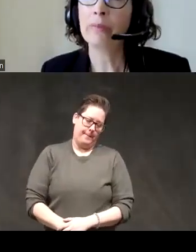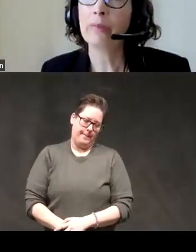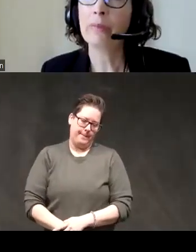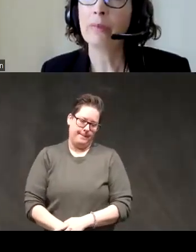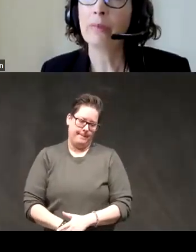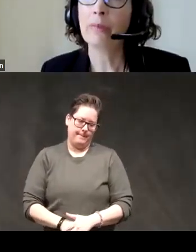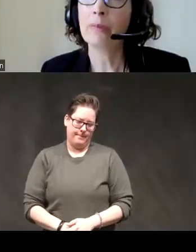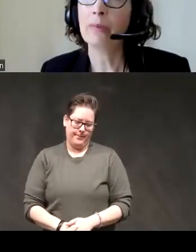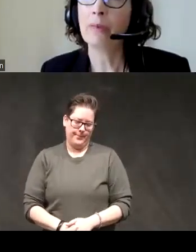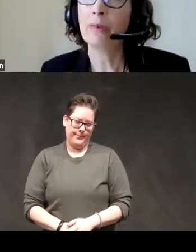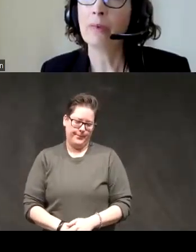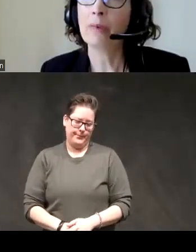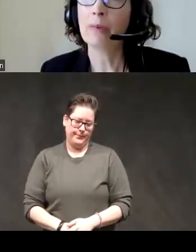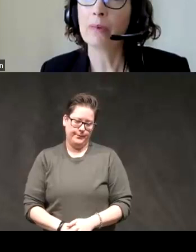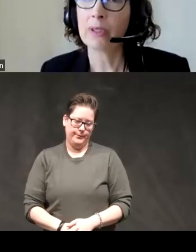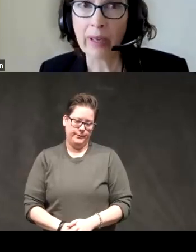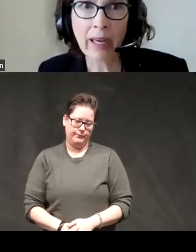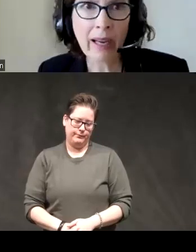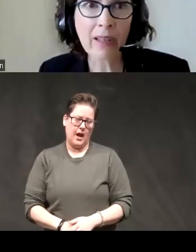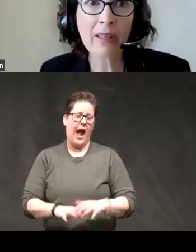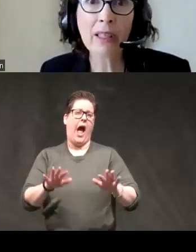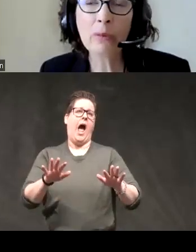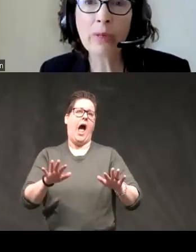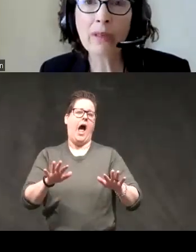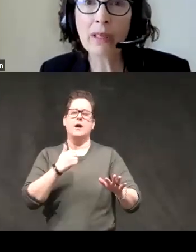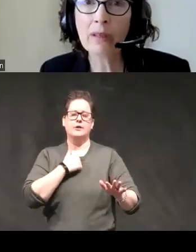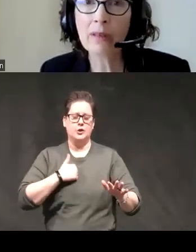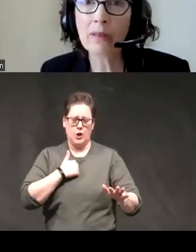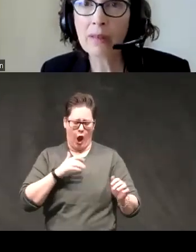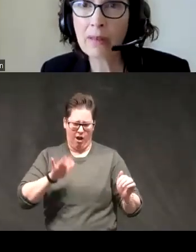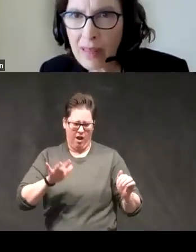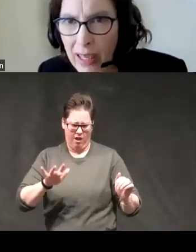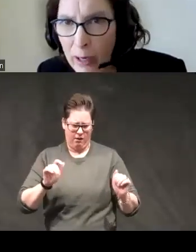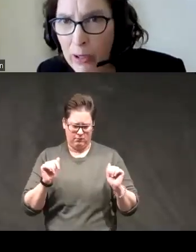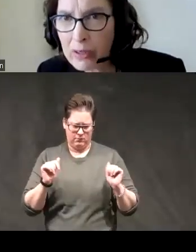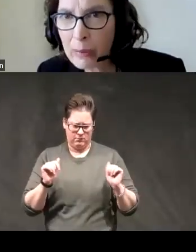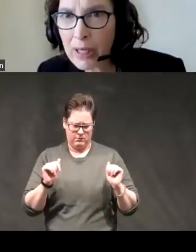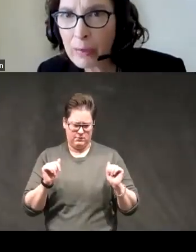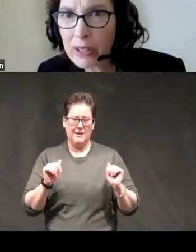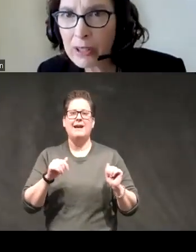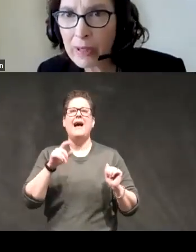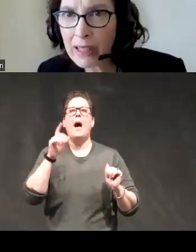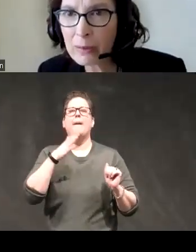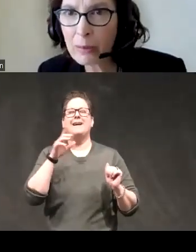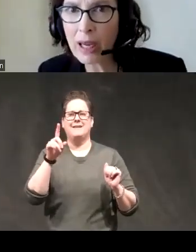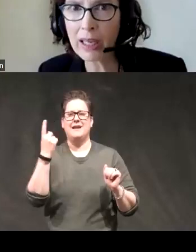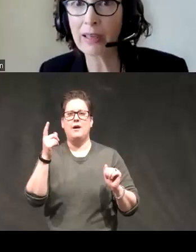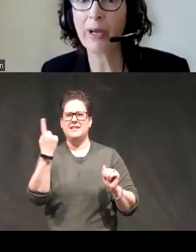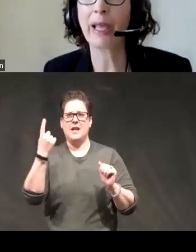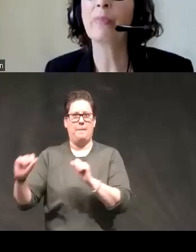um sorry I have a little bit of a I'm going to move something on my screen that's blocking okay